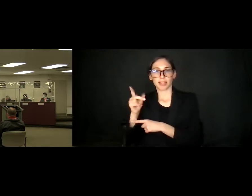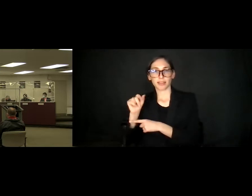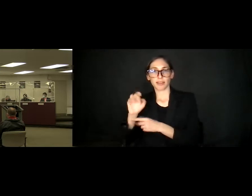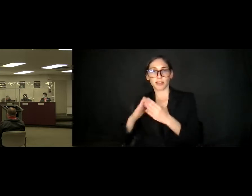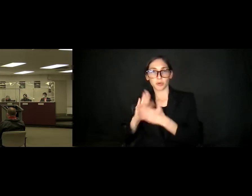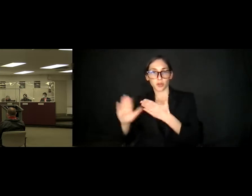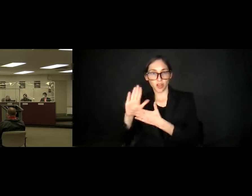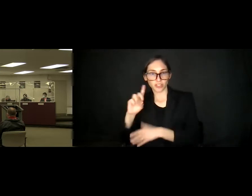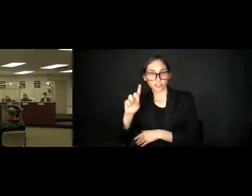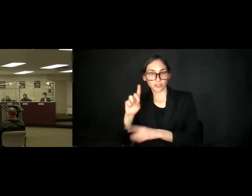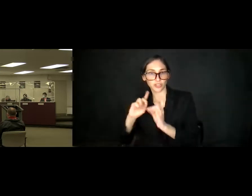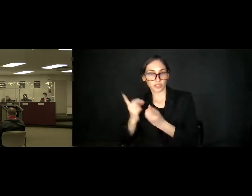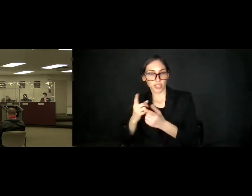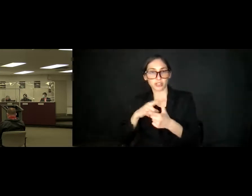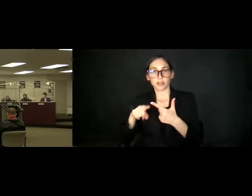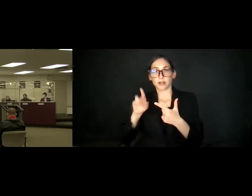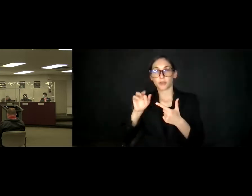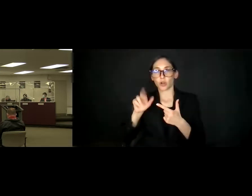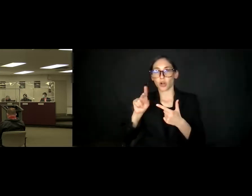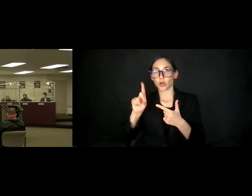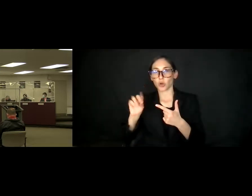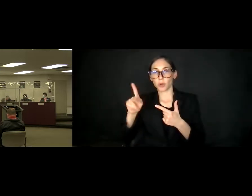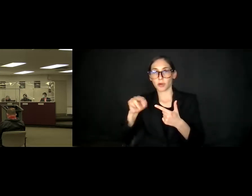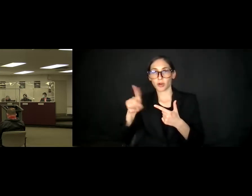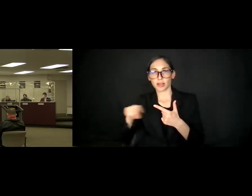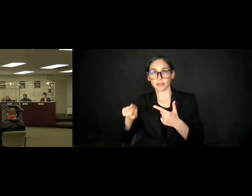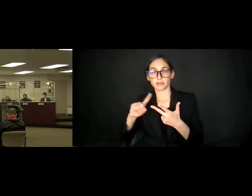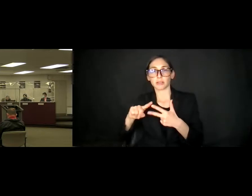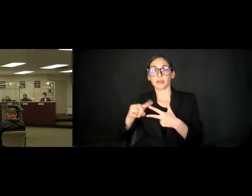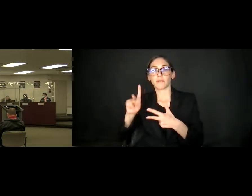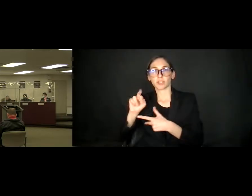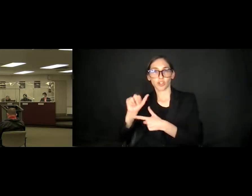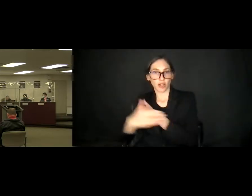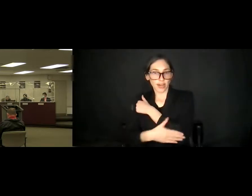Bernardo Perez, Ventura County Community College District.